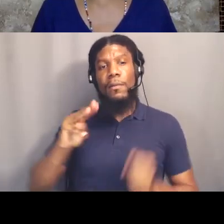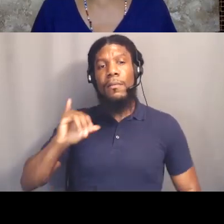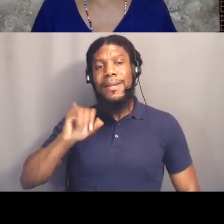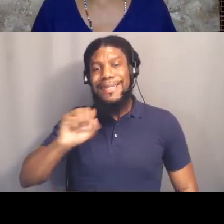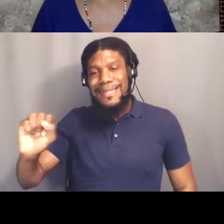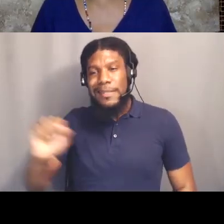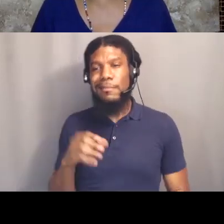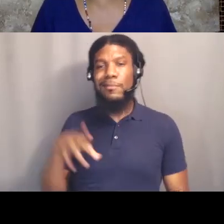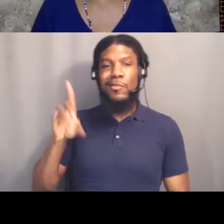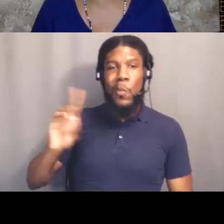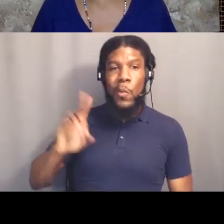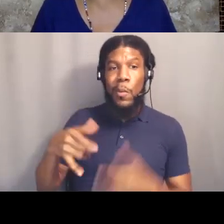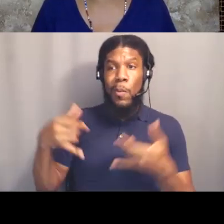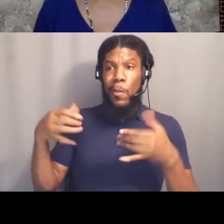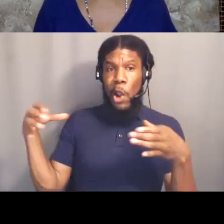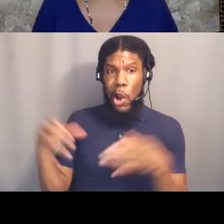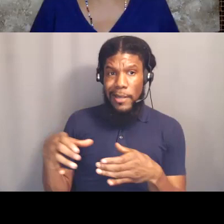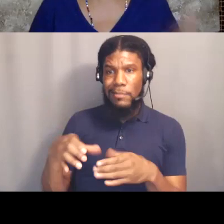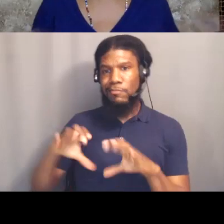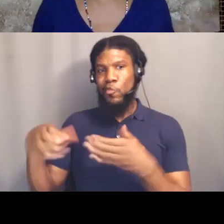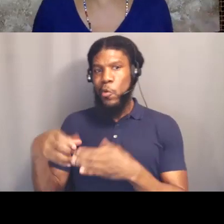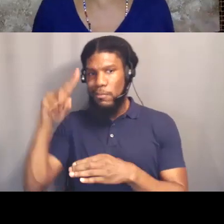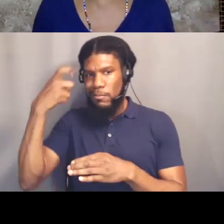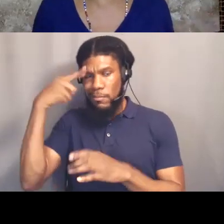at the convention alone, that's not gonna undo White